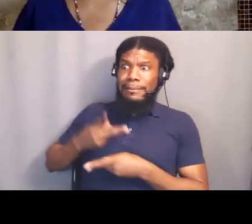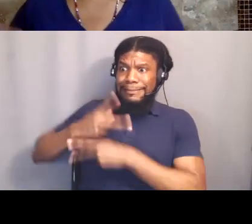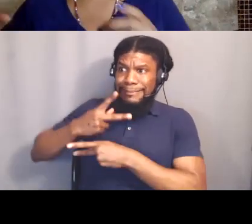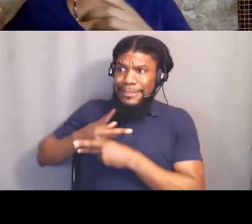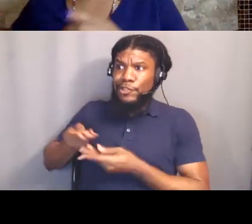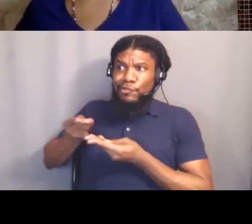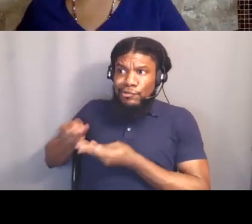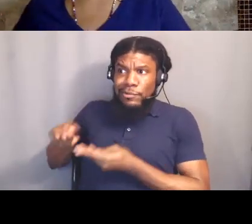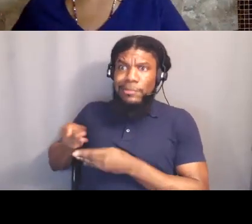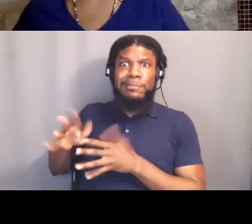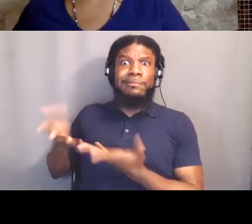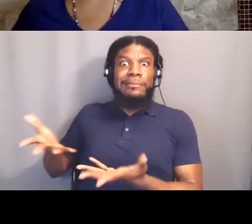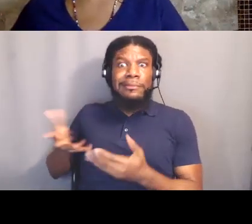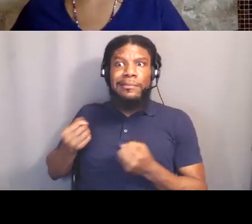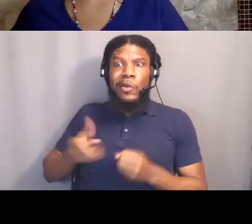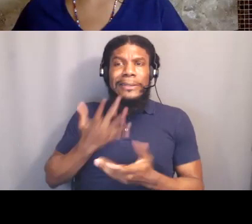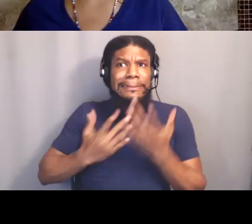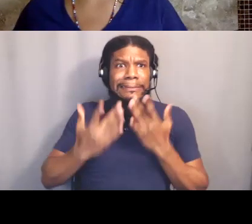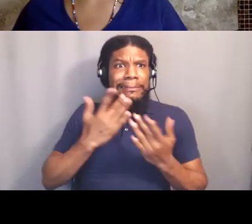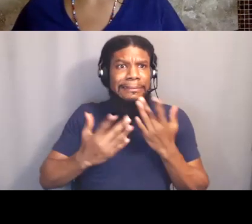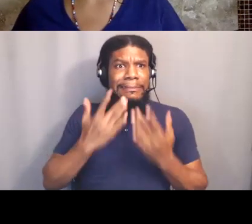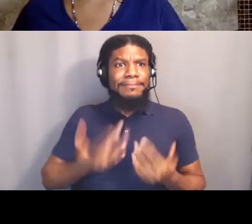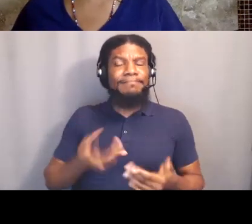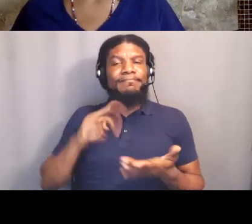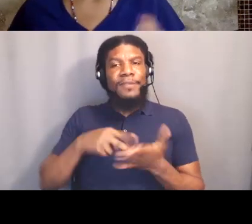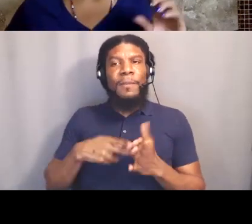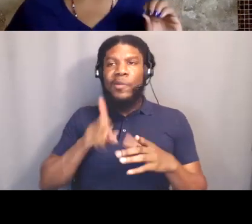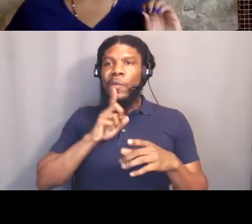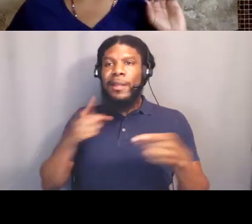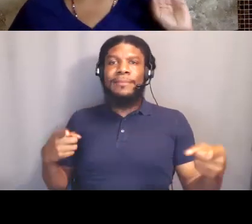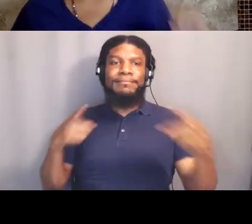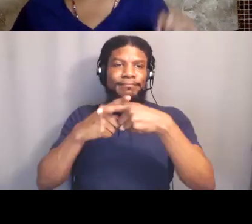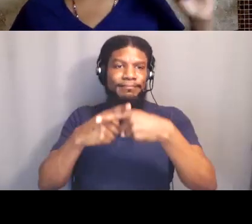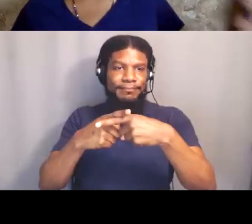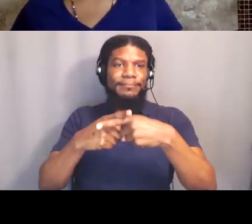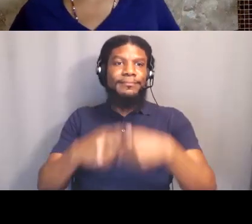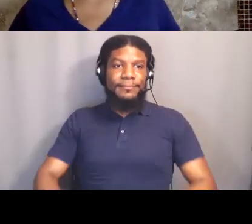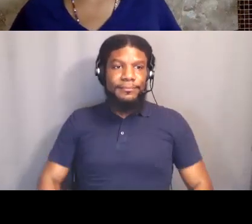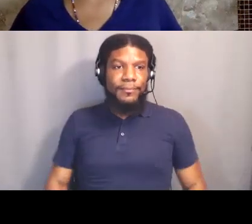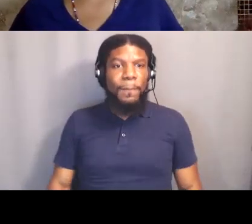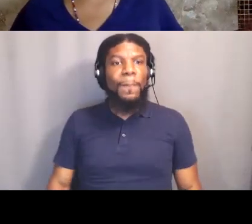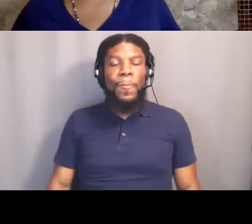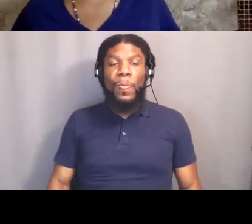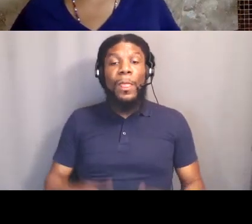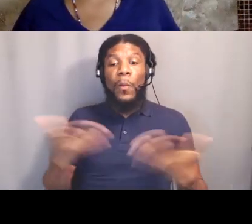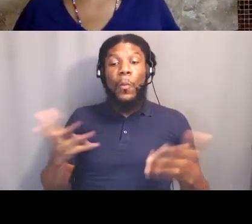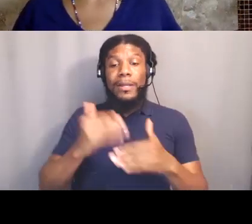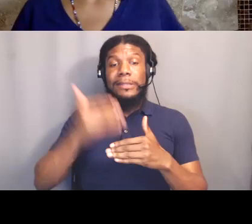and the reality under which we live. Right? And so then the next step is to figure out